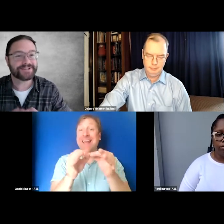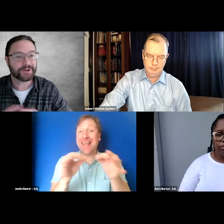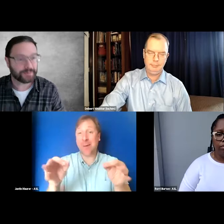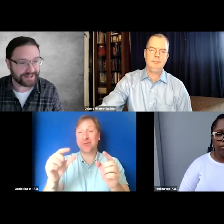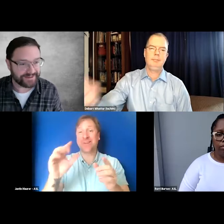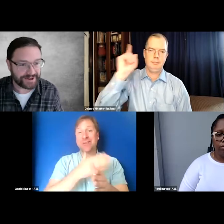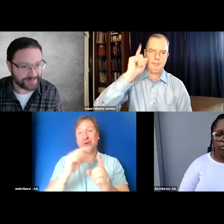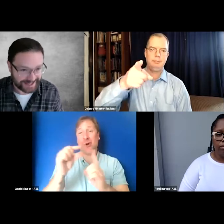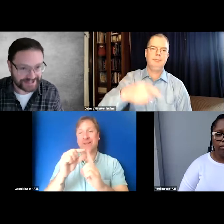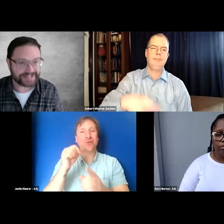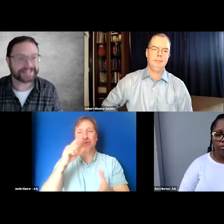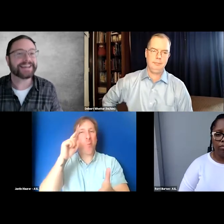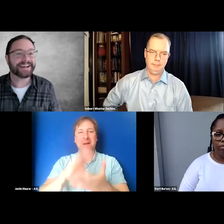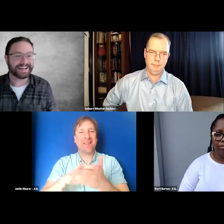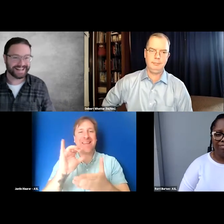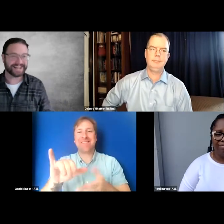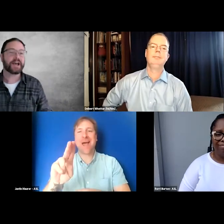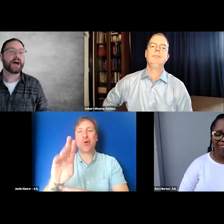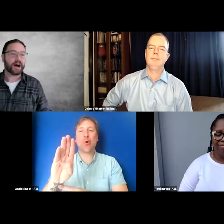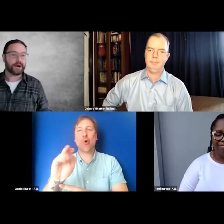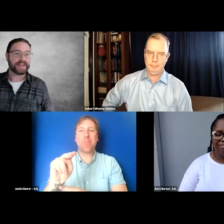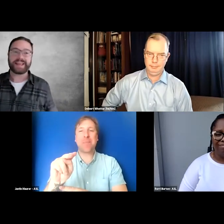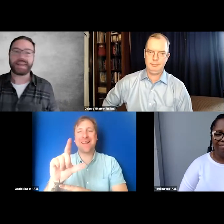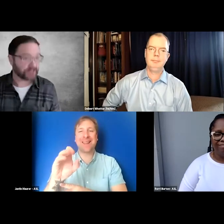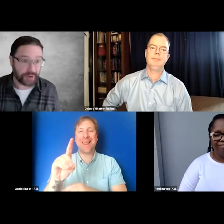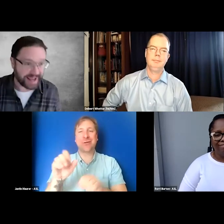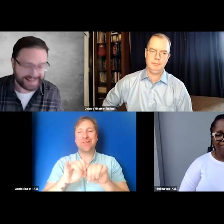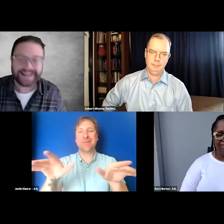Don't believe the urban legend. (several chuckles) It's okay.